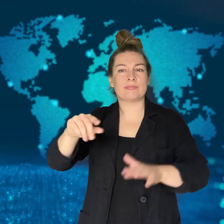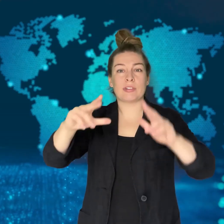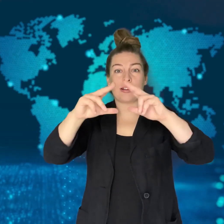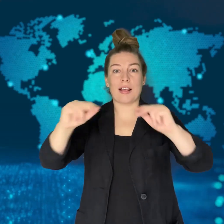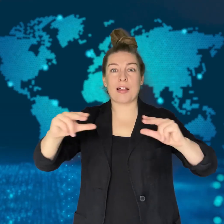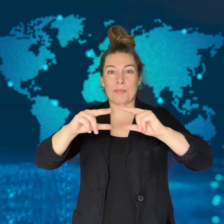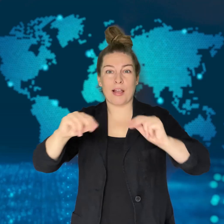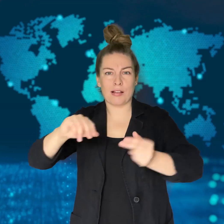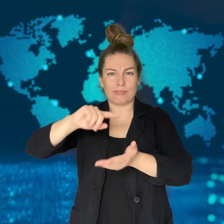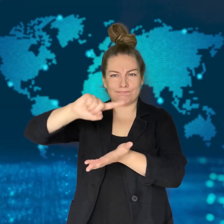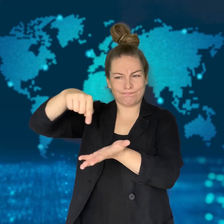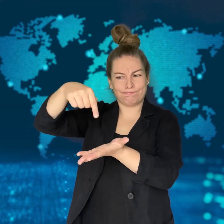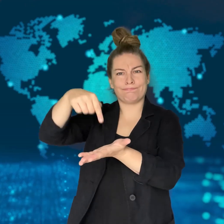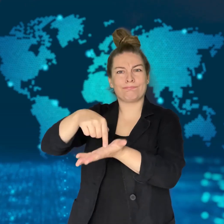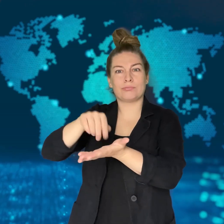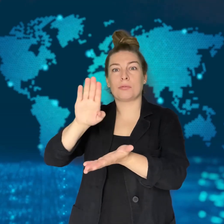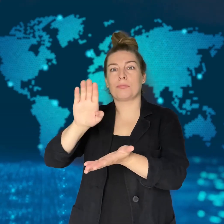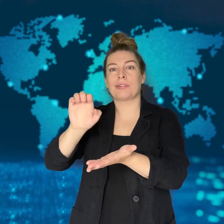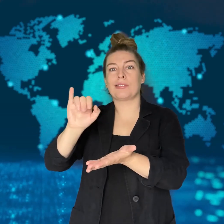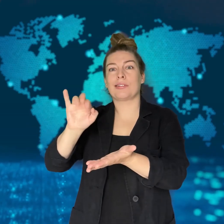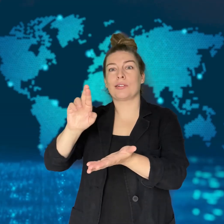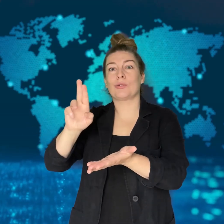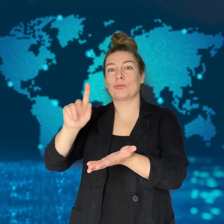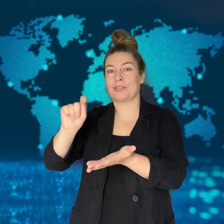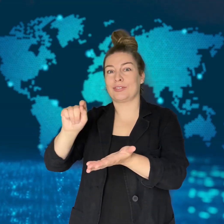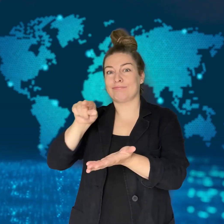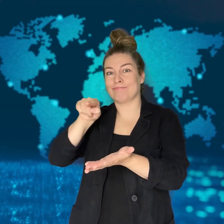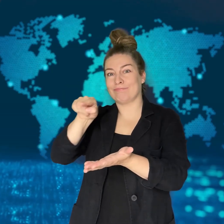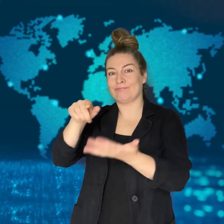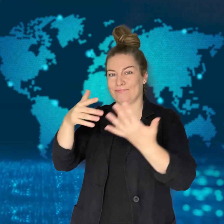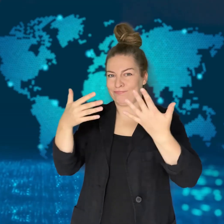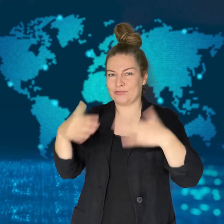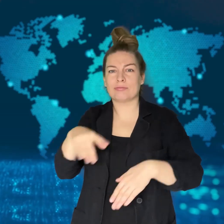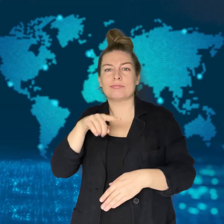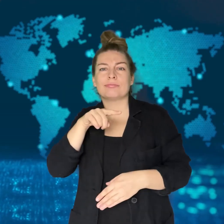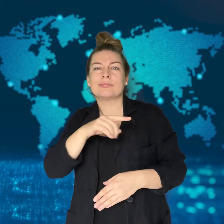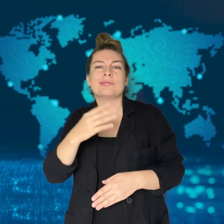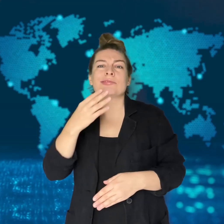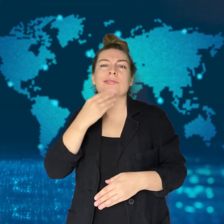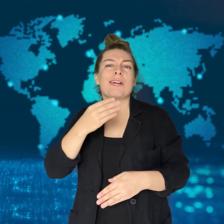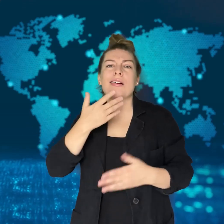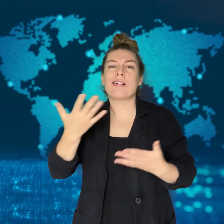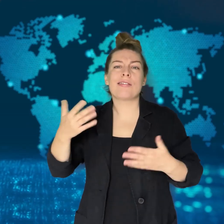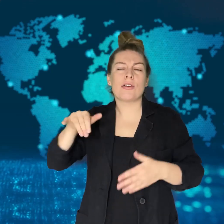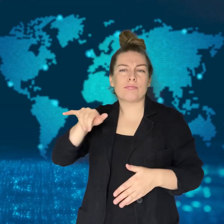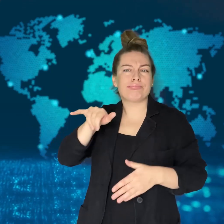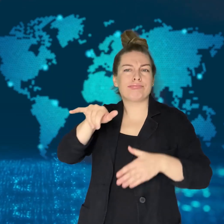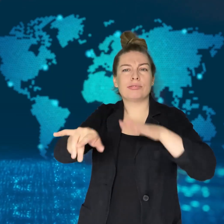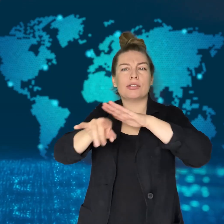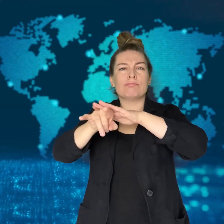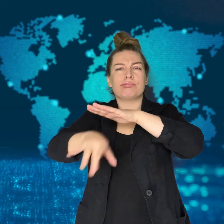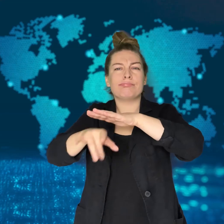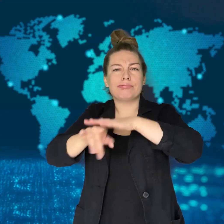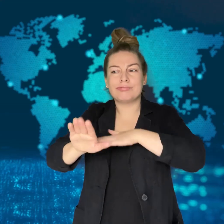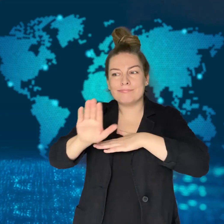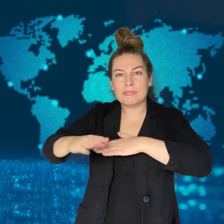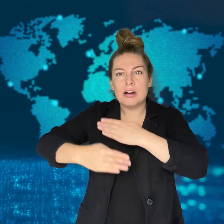in the Lebanese capital city of Beirut.